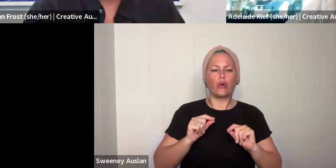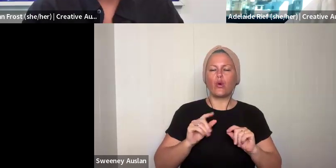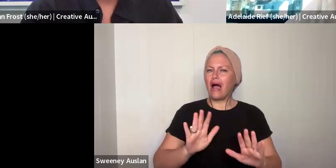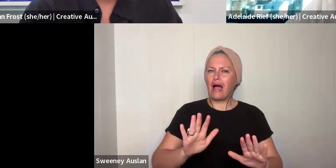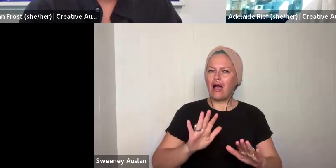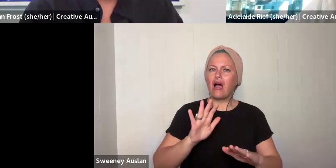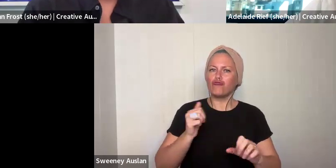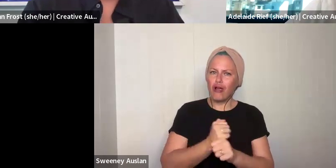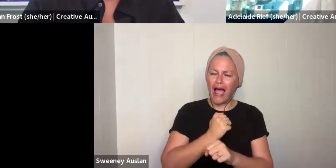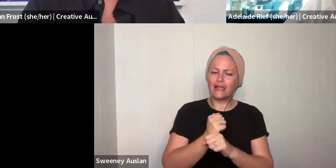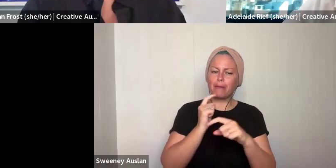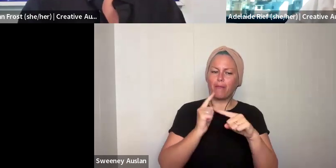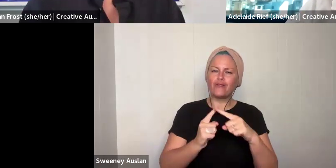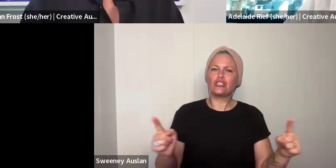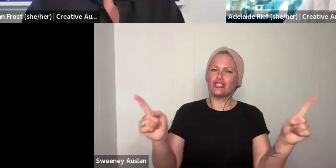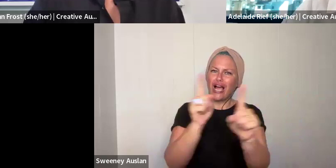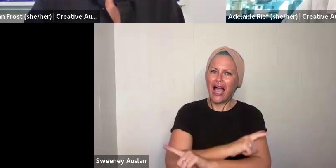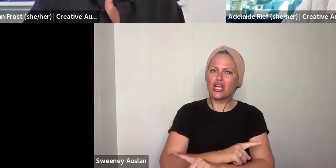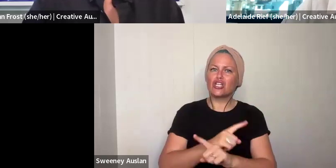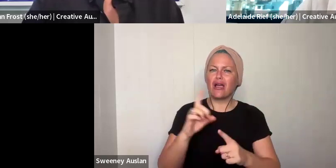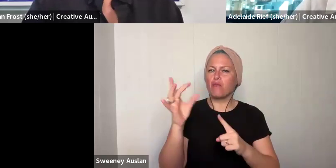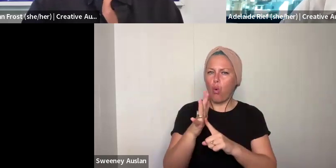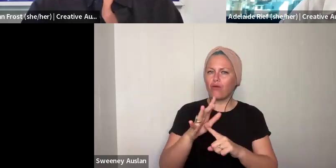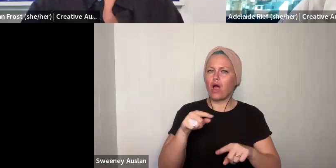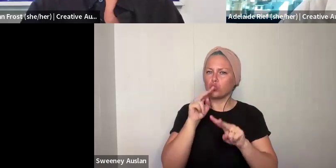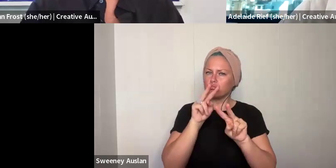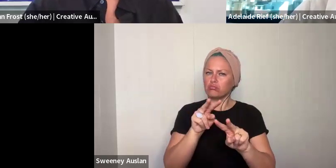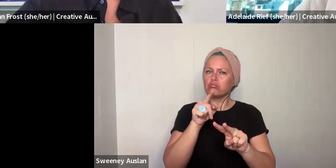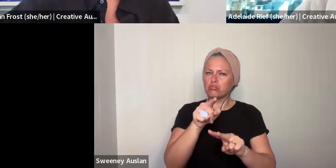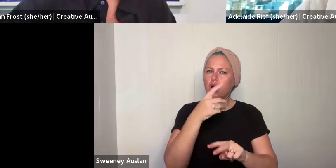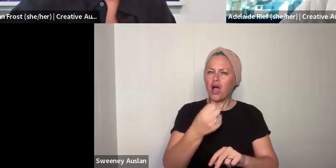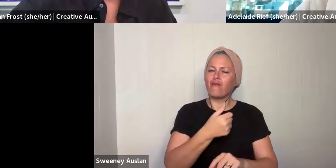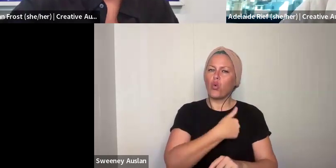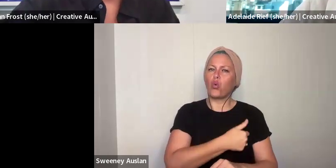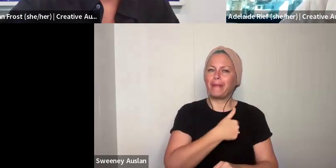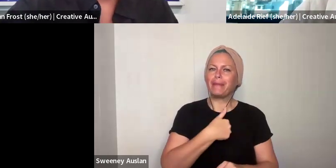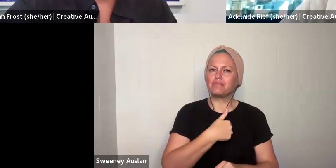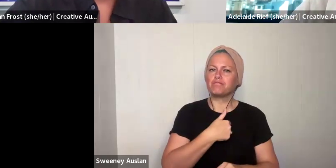As an action. Not just as a role or a job that you do. Action that is about